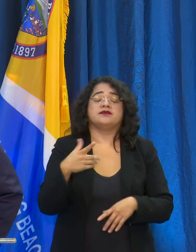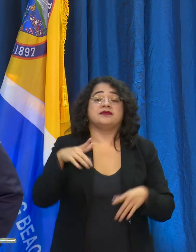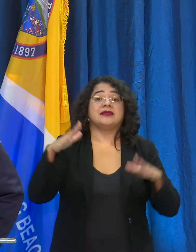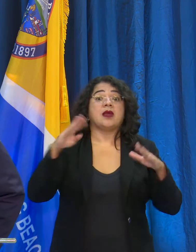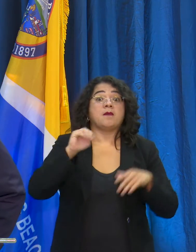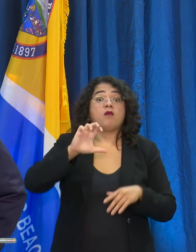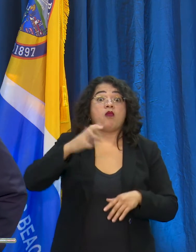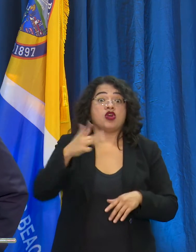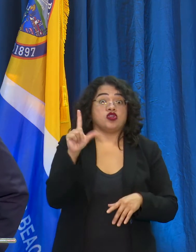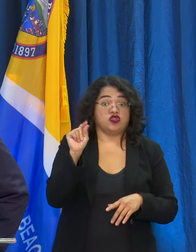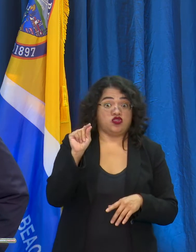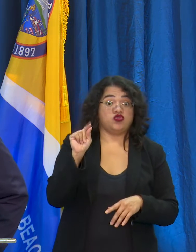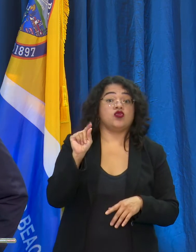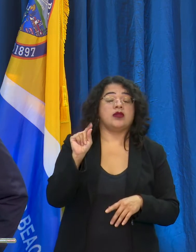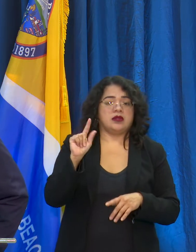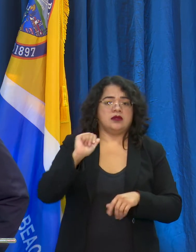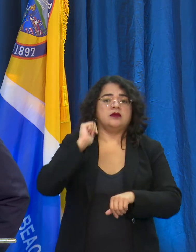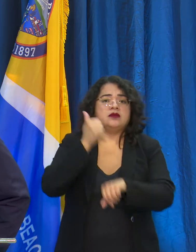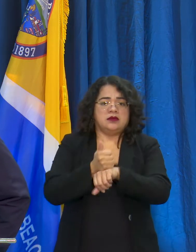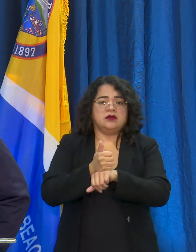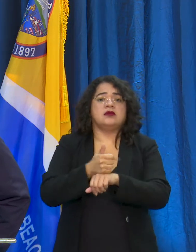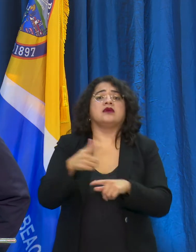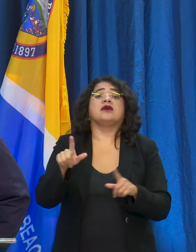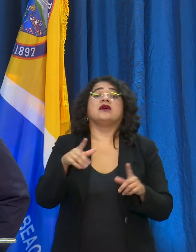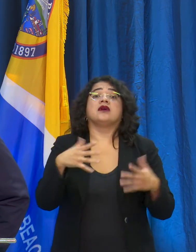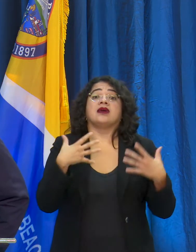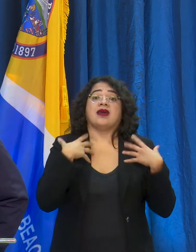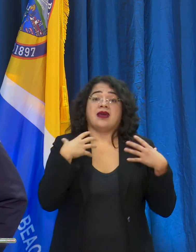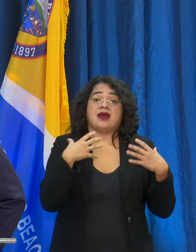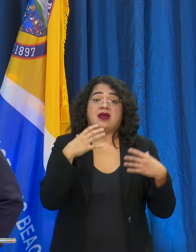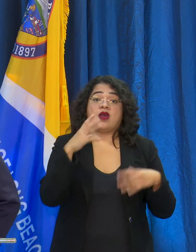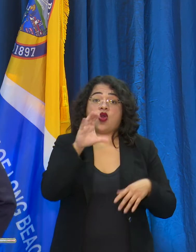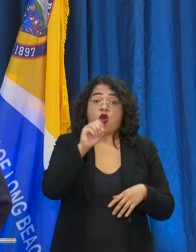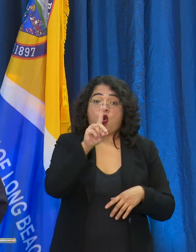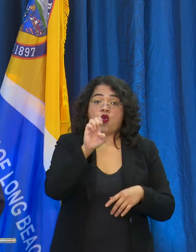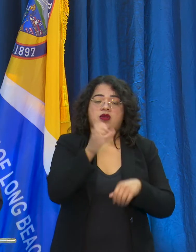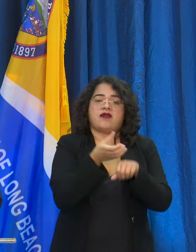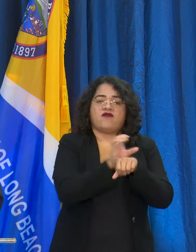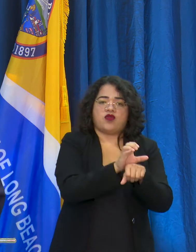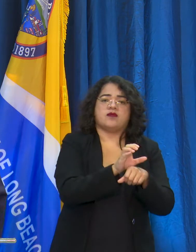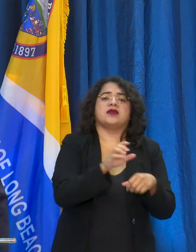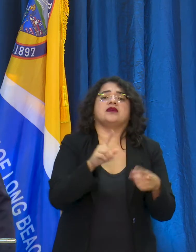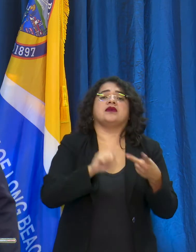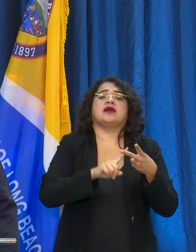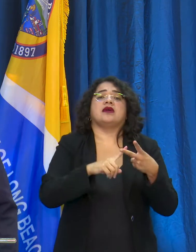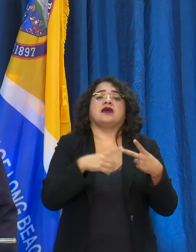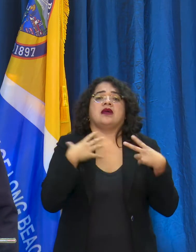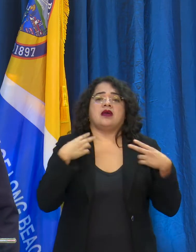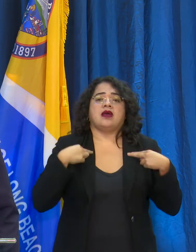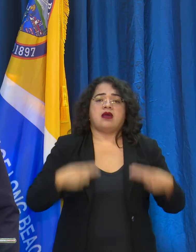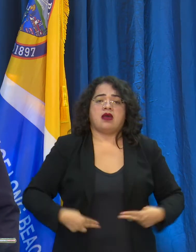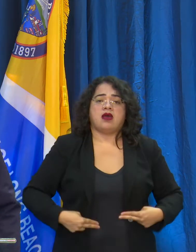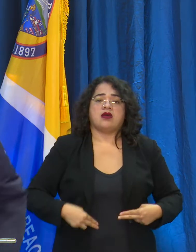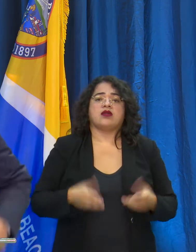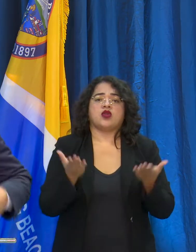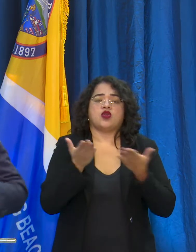made up of staff from Code Enforcement, Health and Human Services, Business License as well as other partners as needed, such